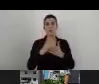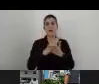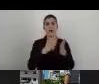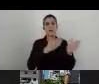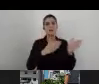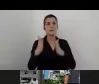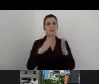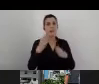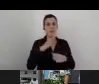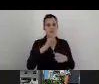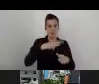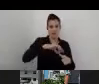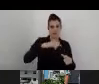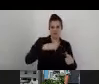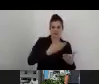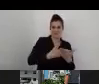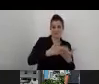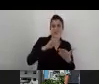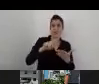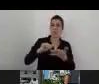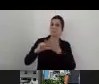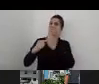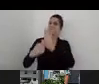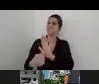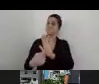but also to reflect to the organization itself